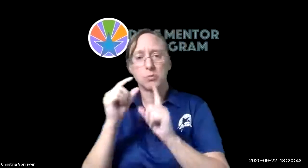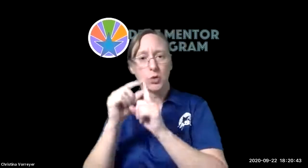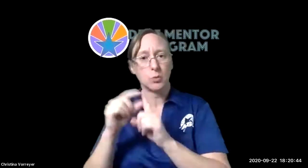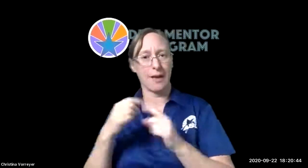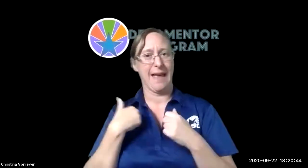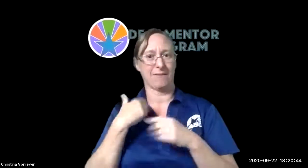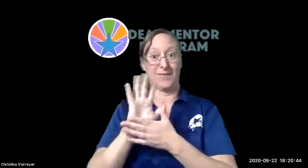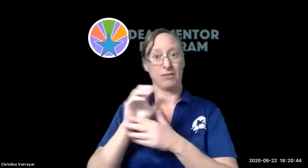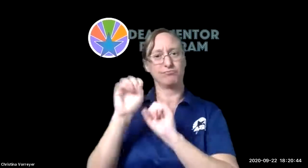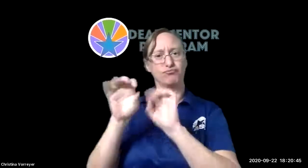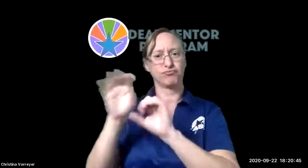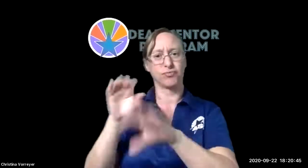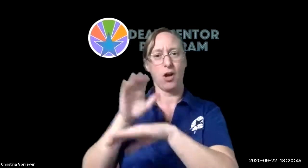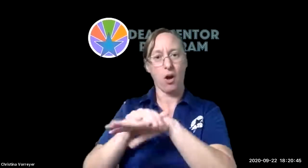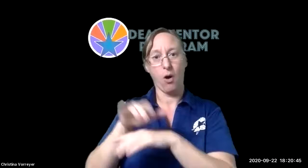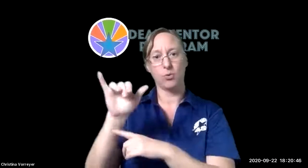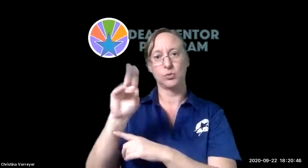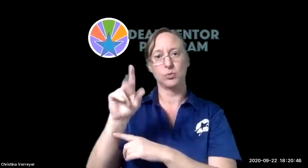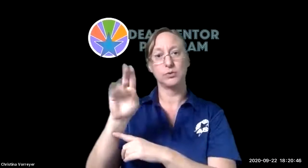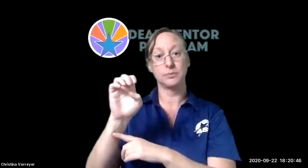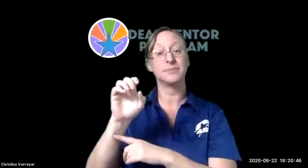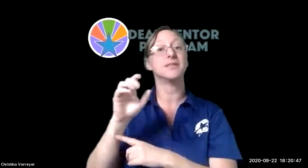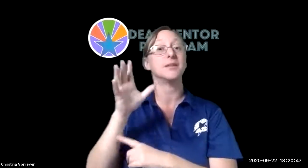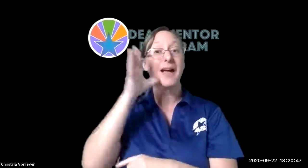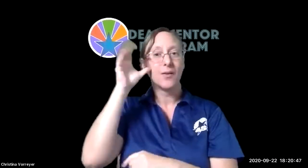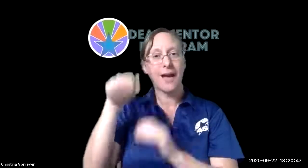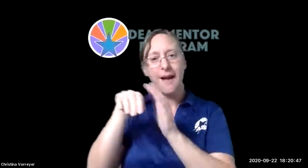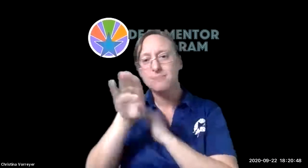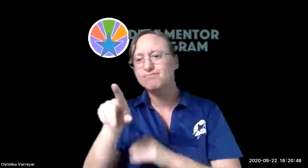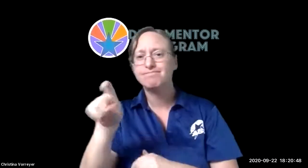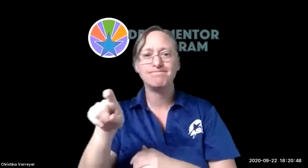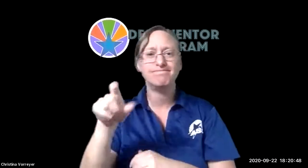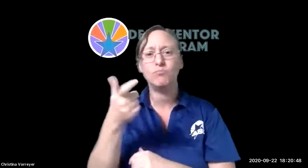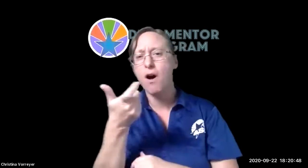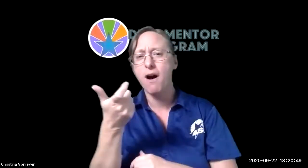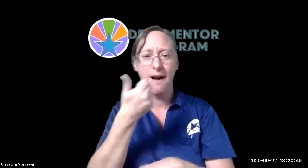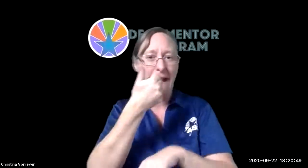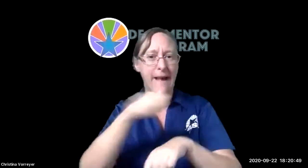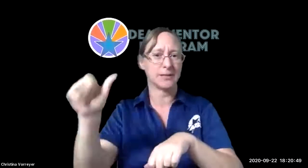with videos like clothes family and things like that all of those are posted to our youtube